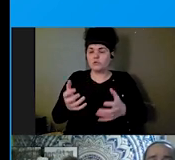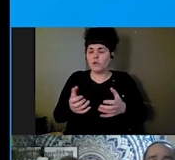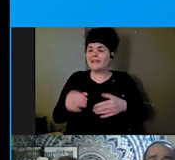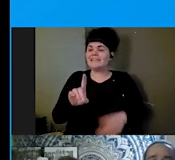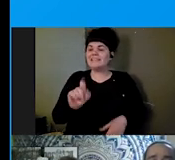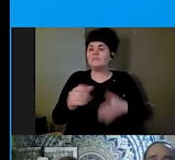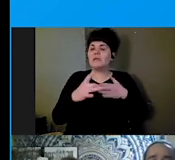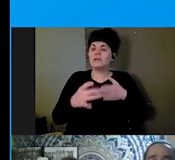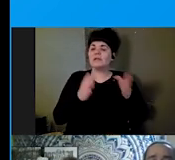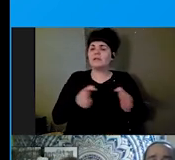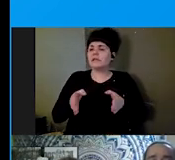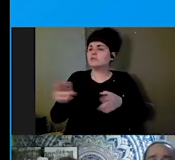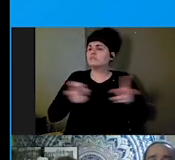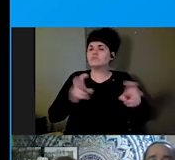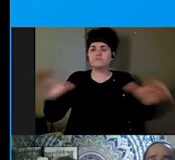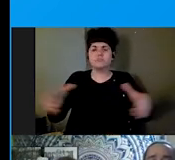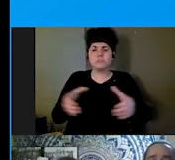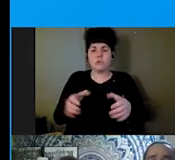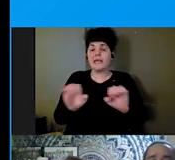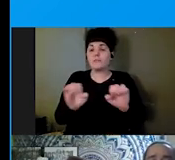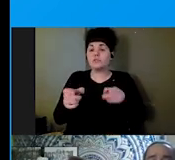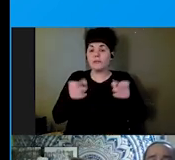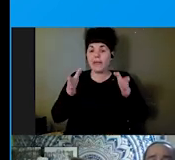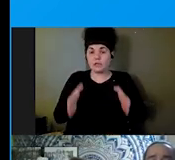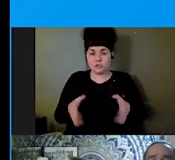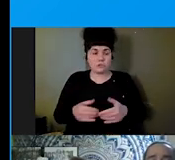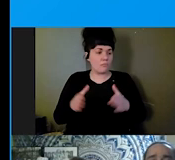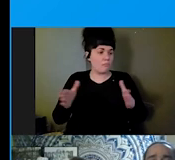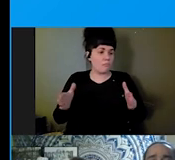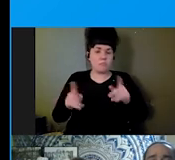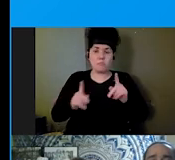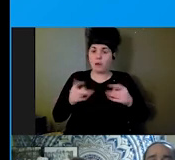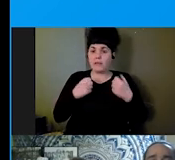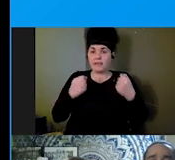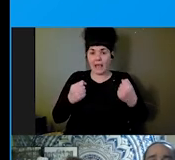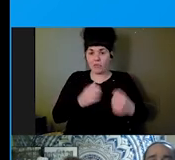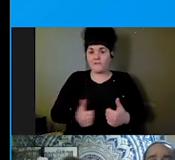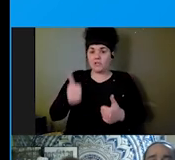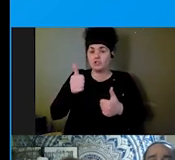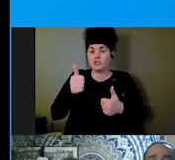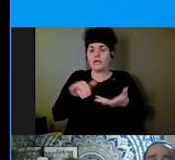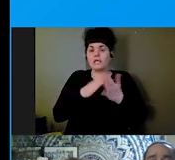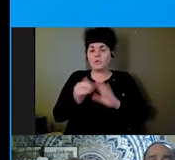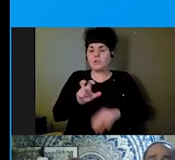managers, public health officials, and community stakeholders. Before, during and after